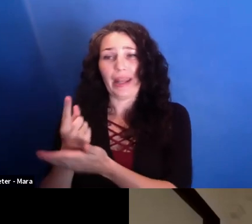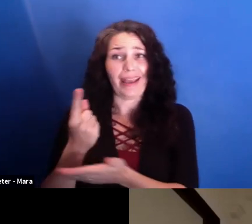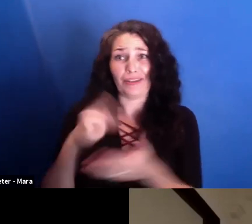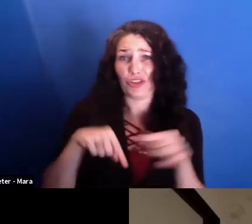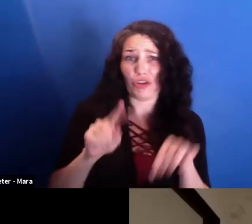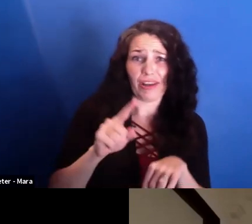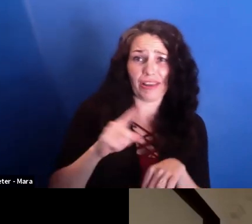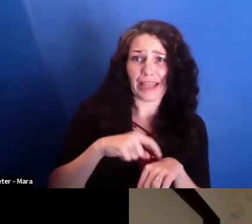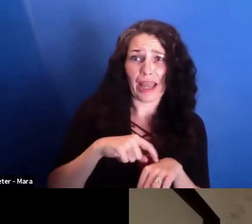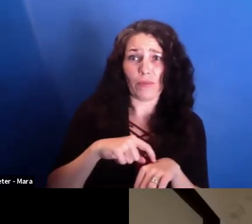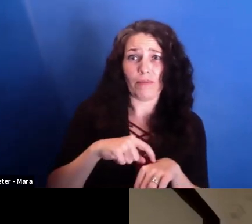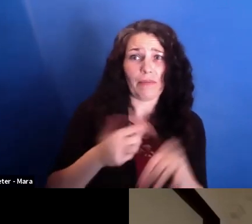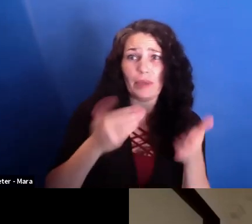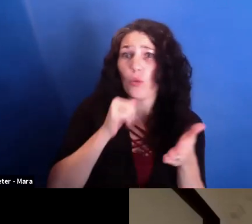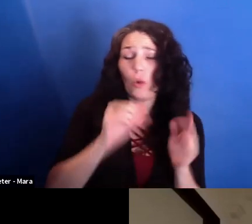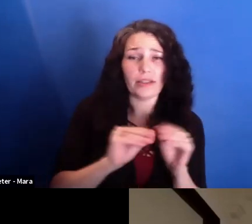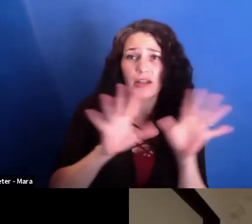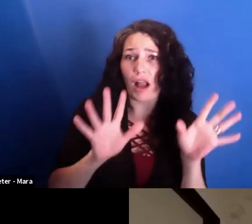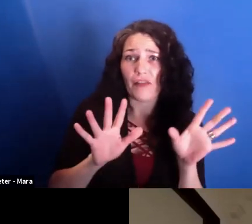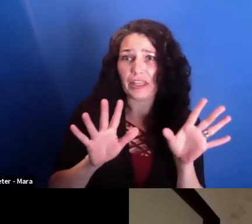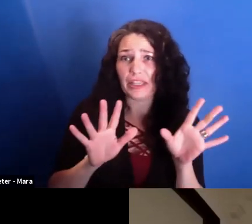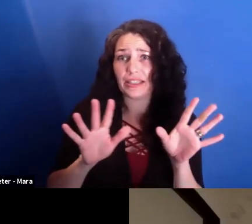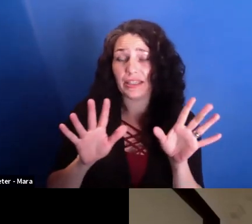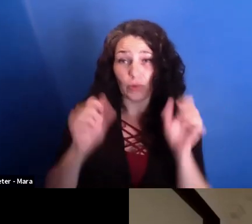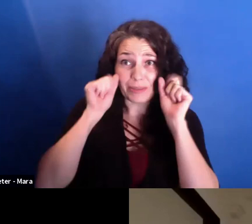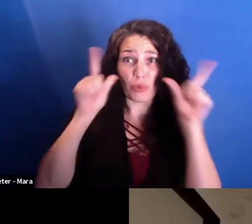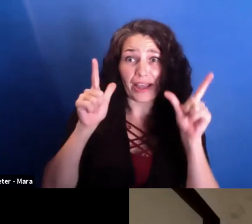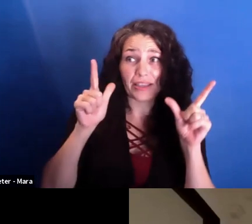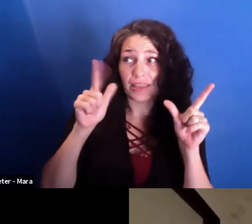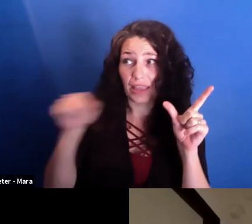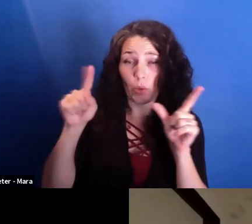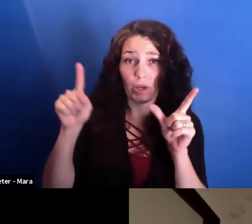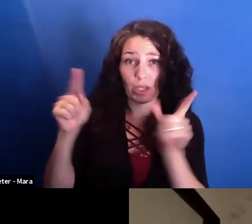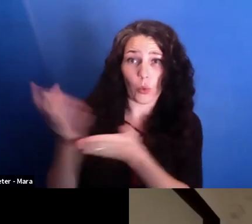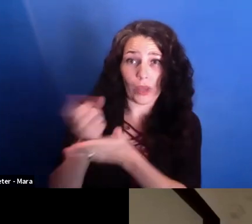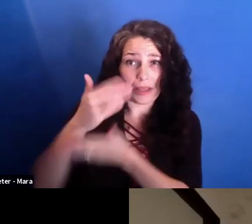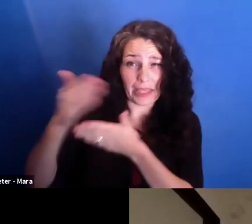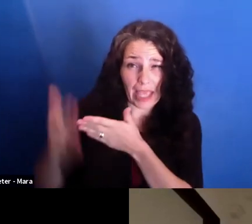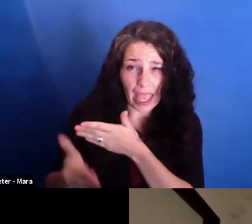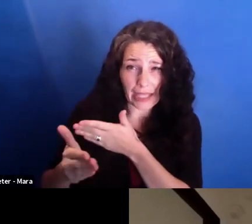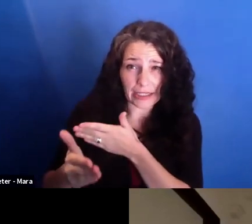And the second question is, my understanding is that the Social Democrats were essentially